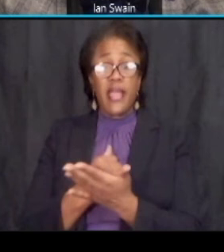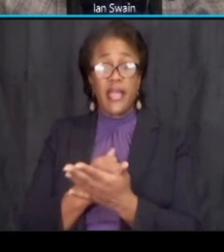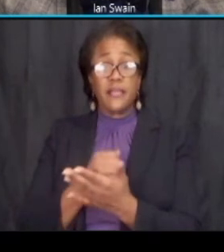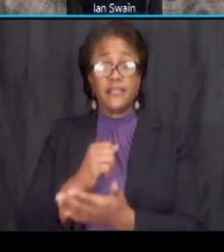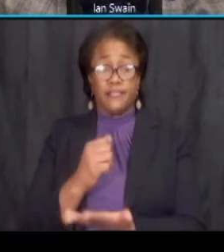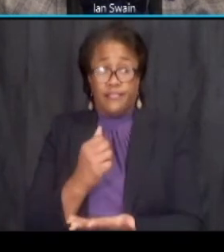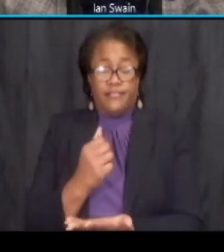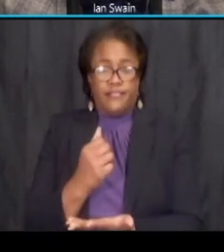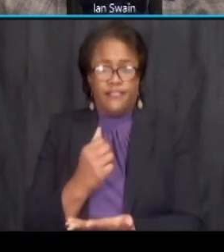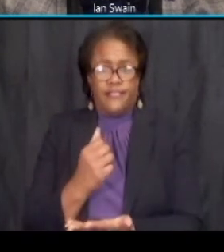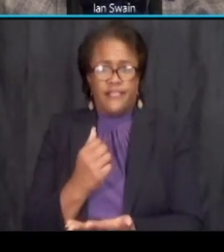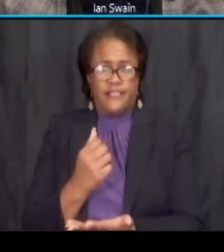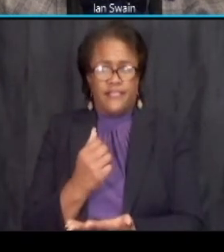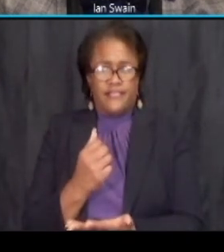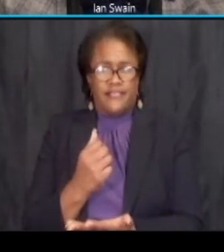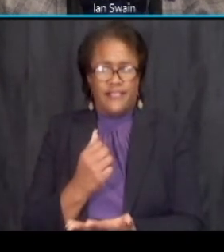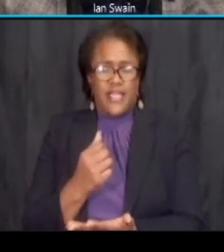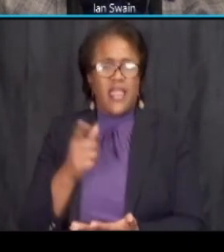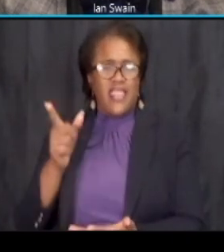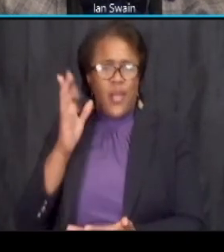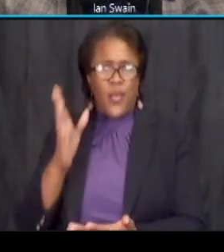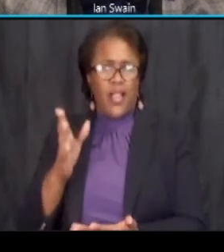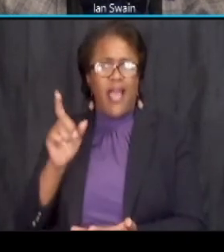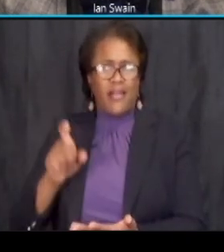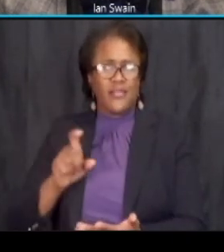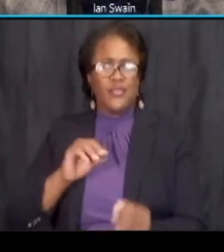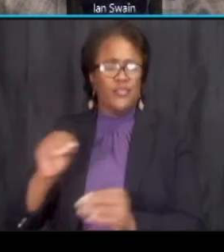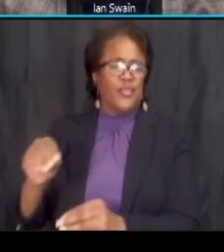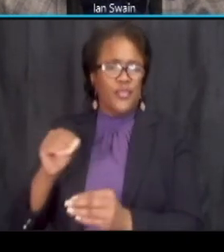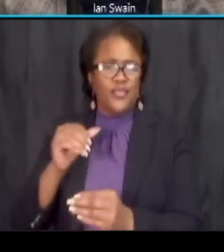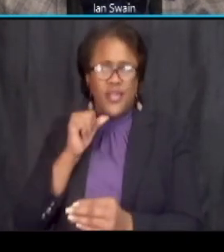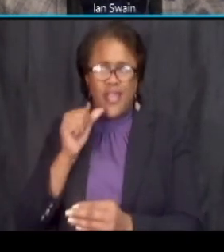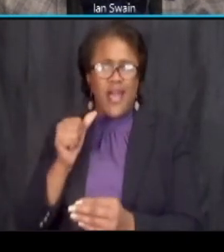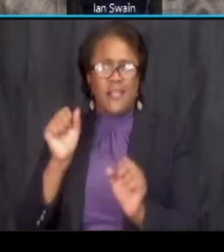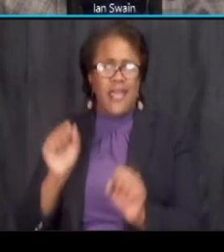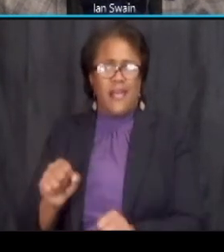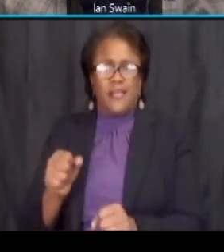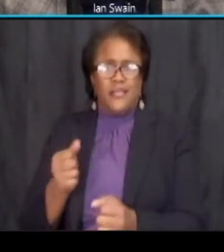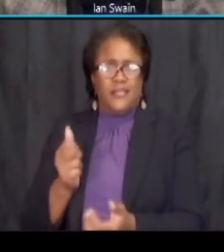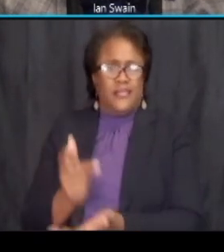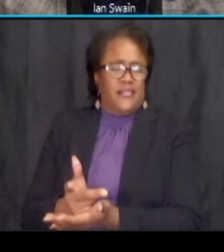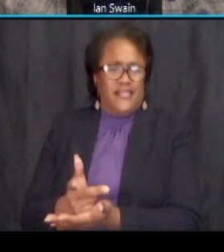would be likely displaced i know nick that there's kind of brought some time